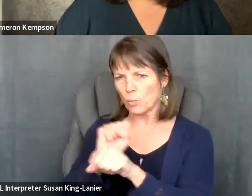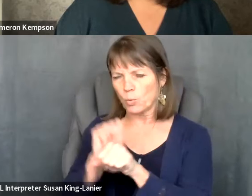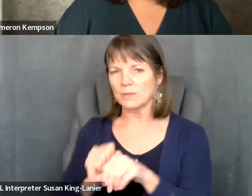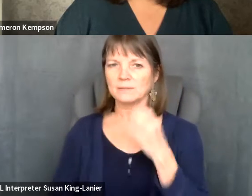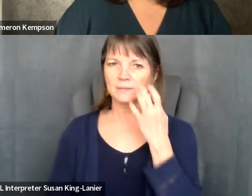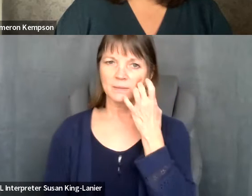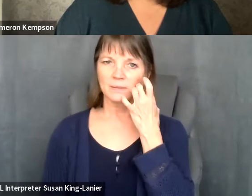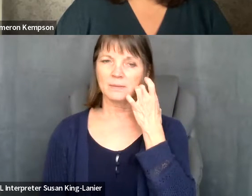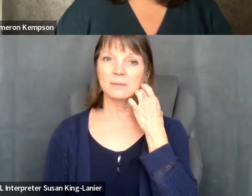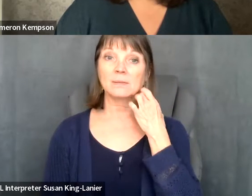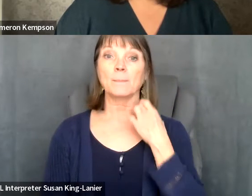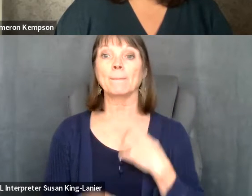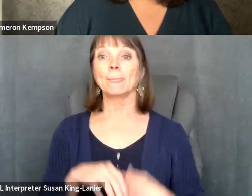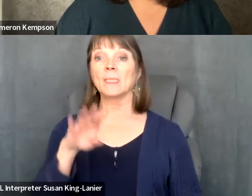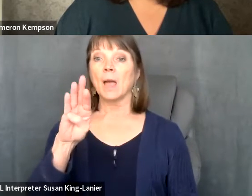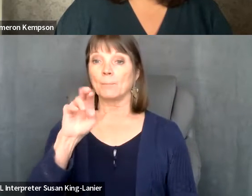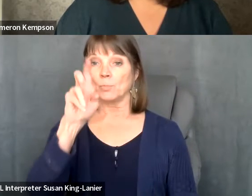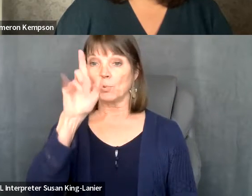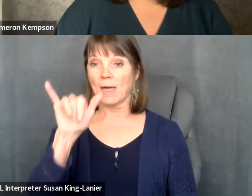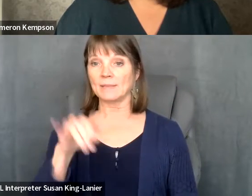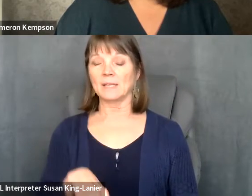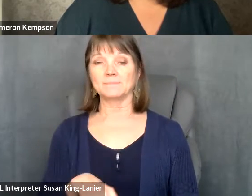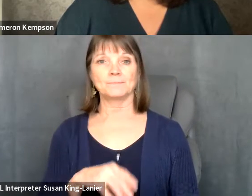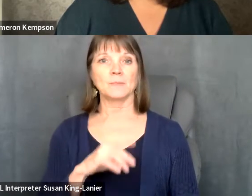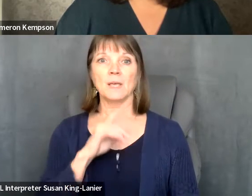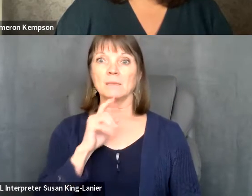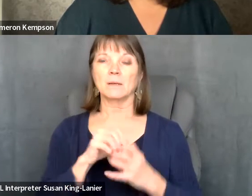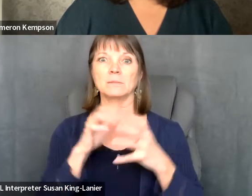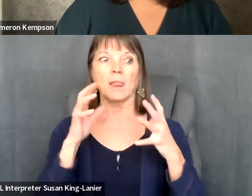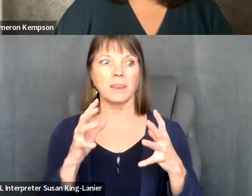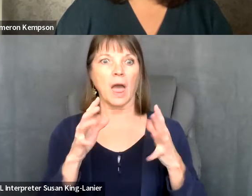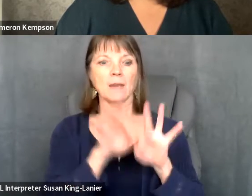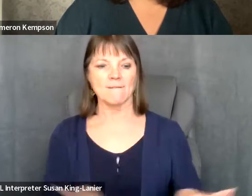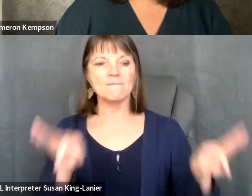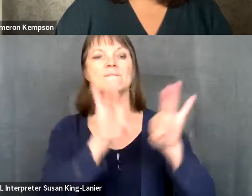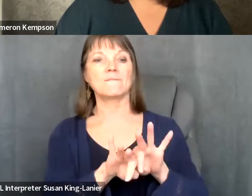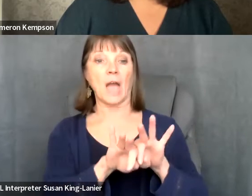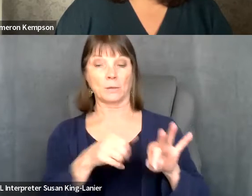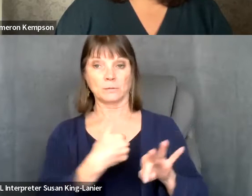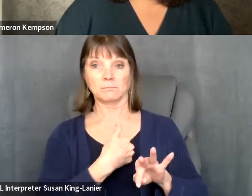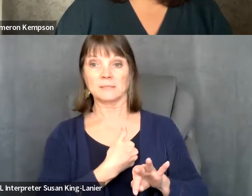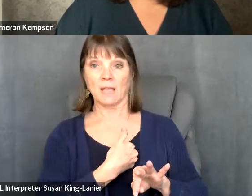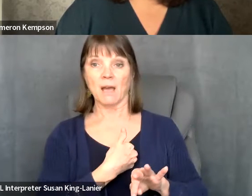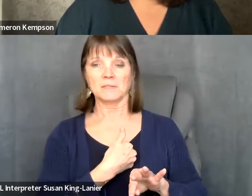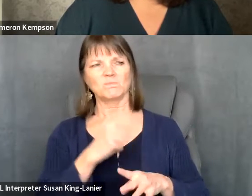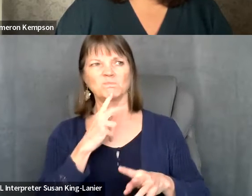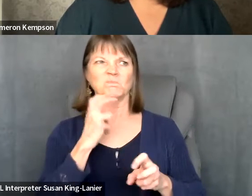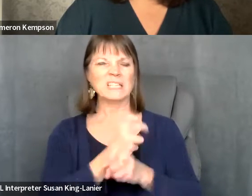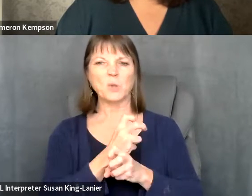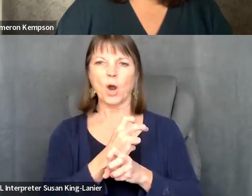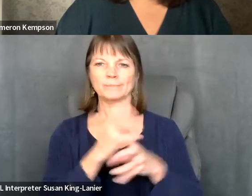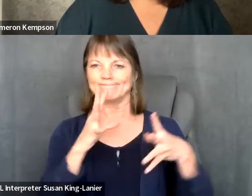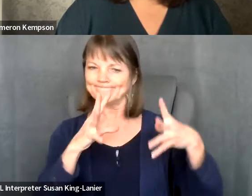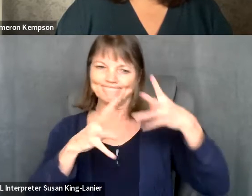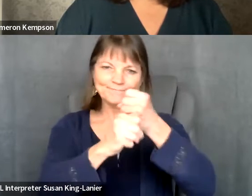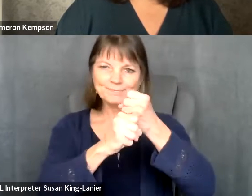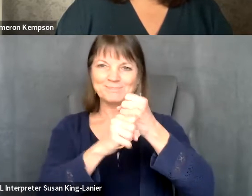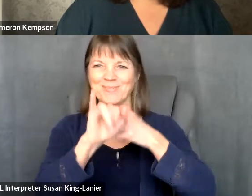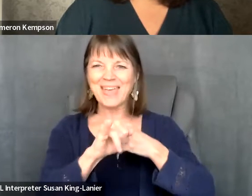Michael Smith: it? There's a lot of values that I, it's it's really hard to sum that up an answer to that question. But